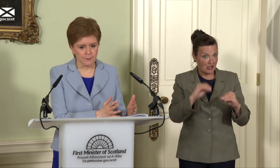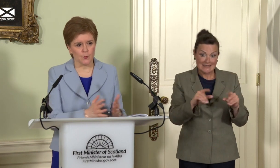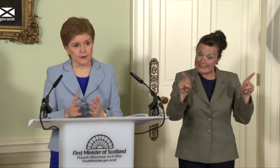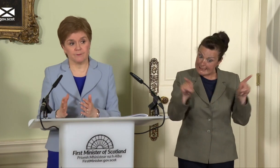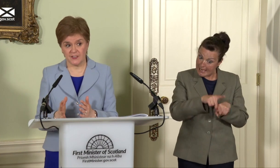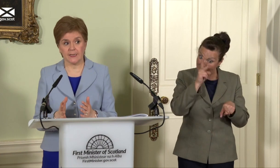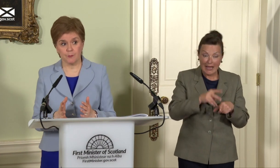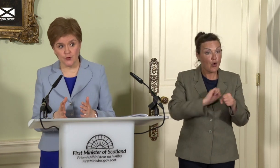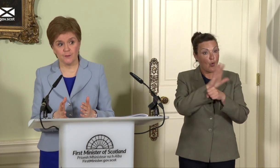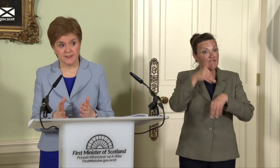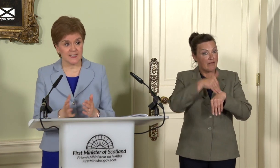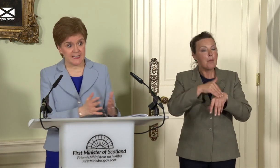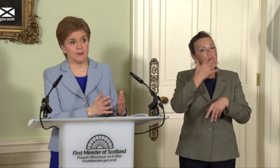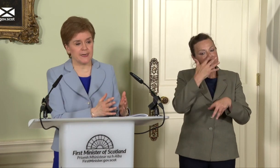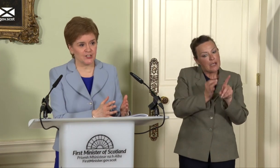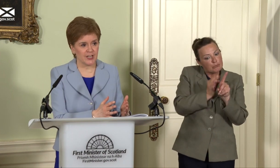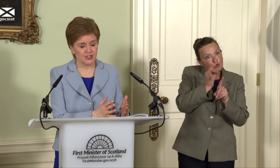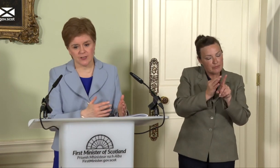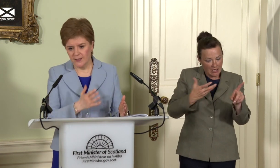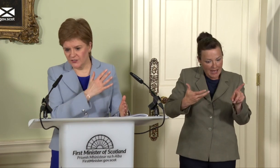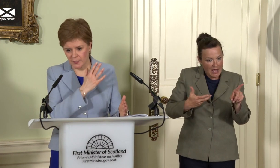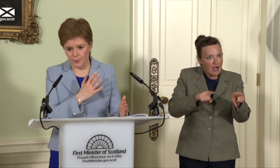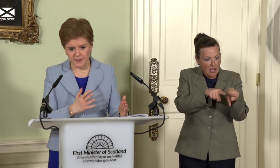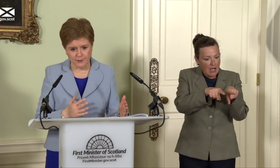but we are seeing improvements in attainment in education. Just a couple of weeks ago,